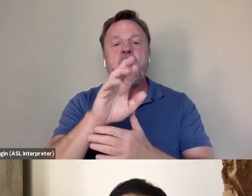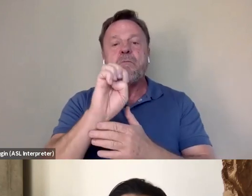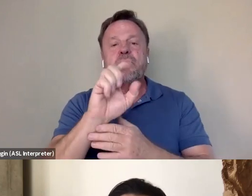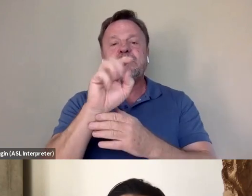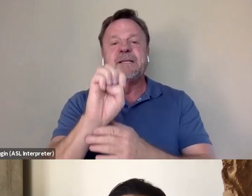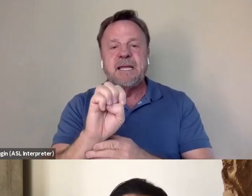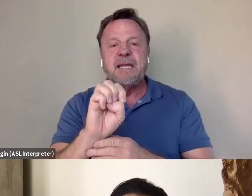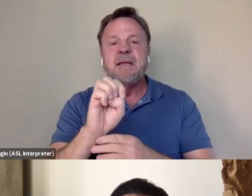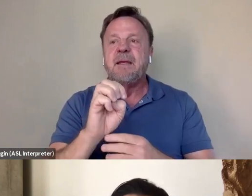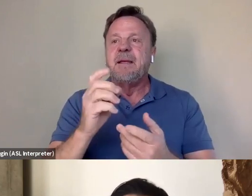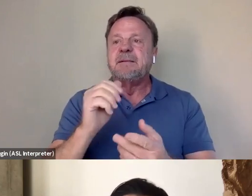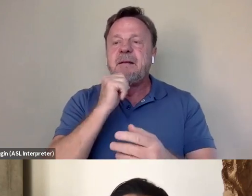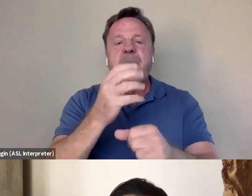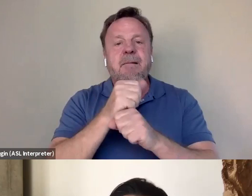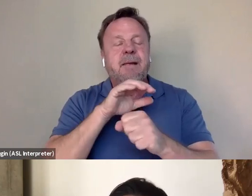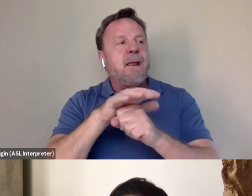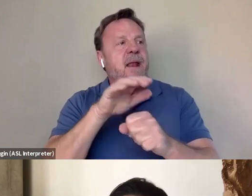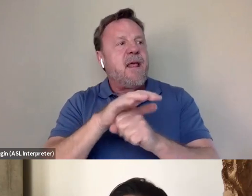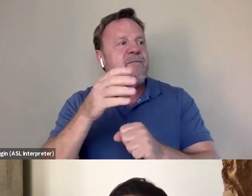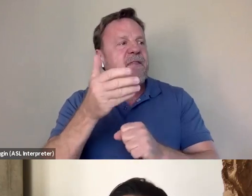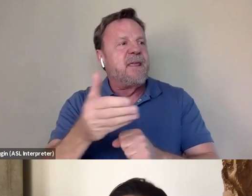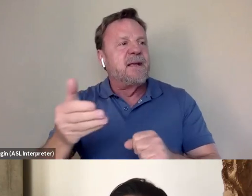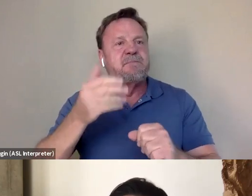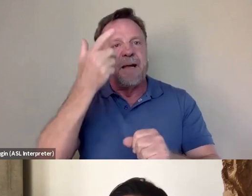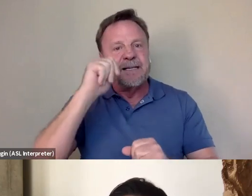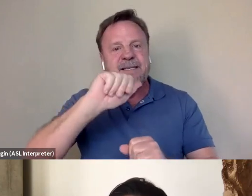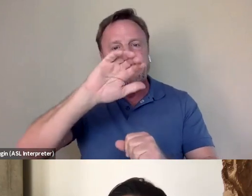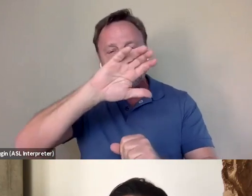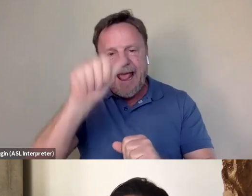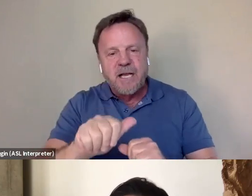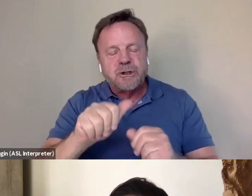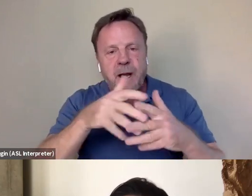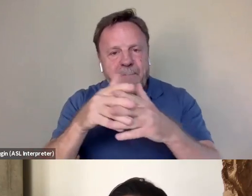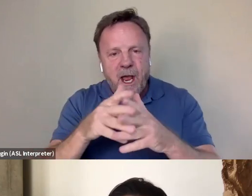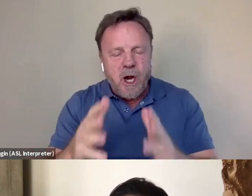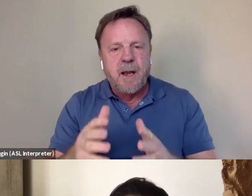as an Asian-American who's deprived of sort of his totality, because, you know,